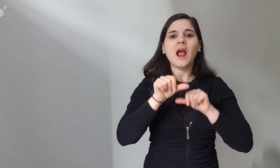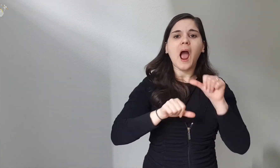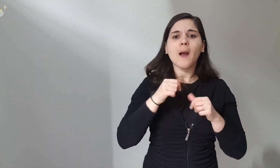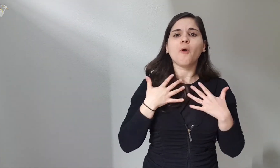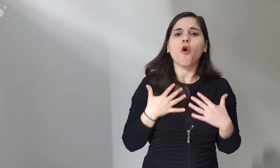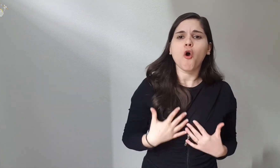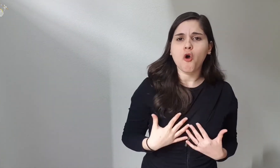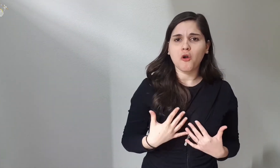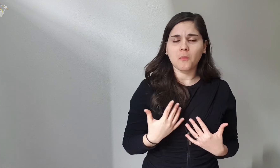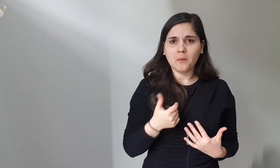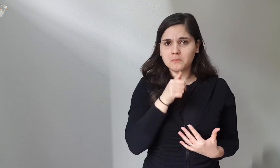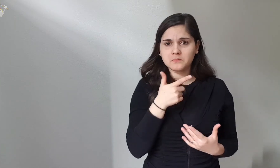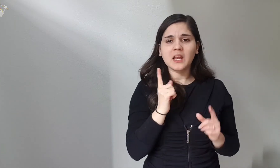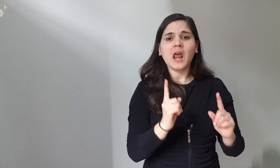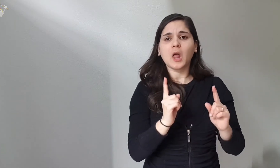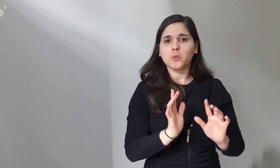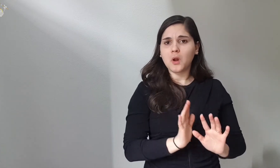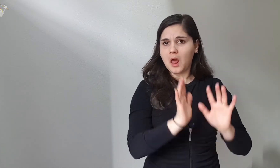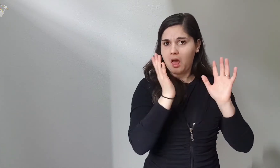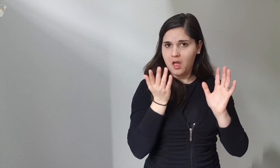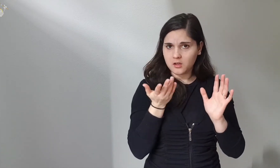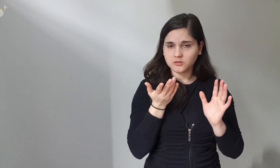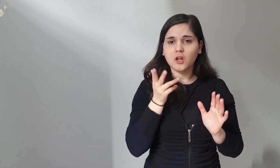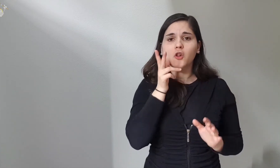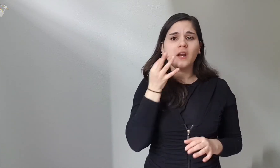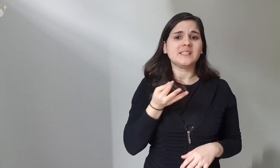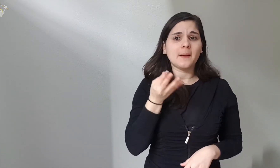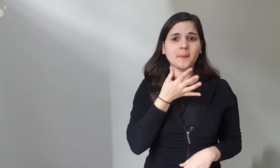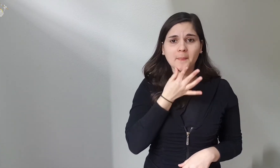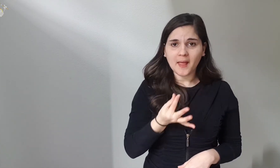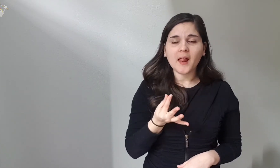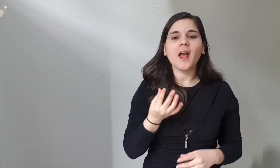There is no need to change your body, women are always beautiful naturally.